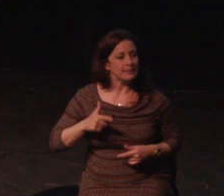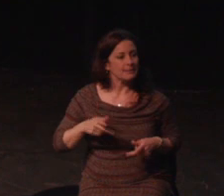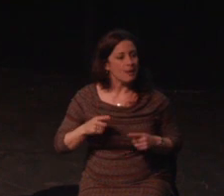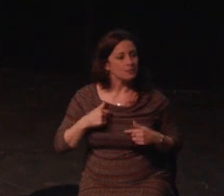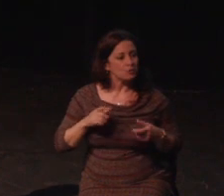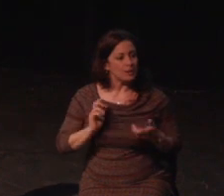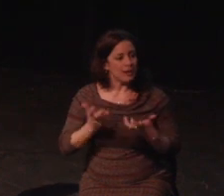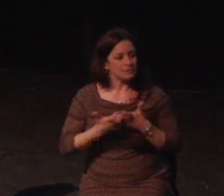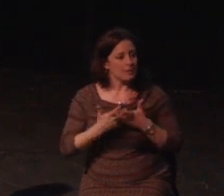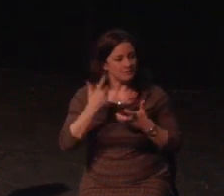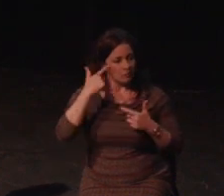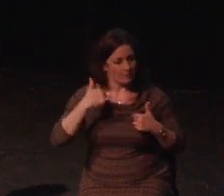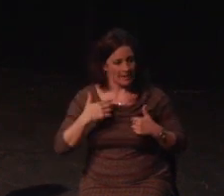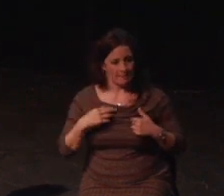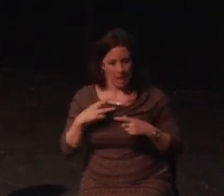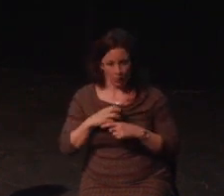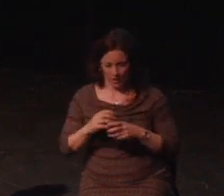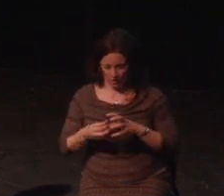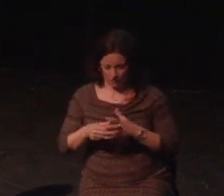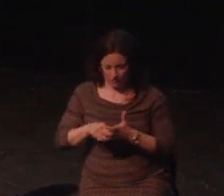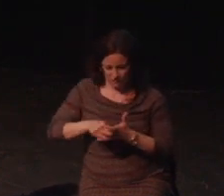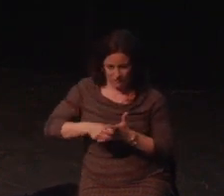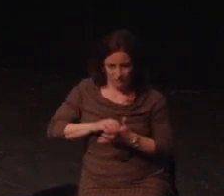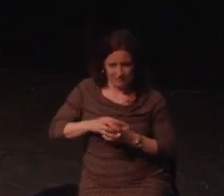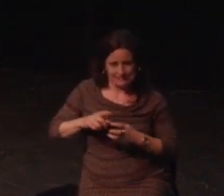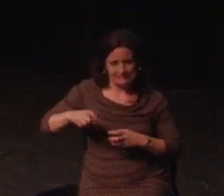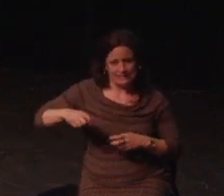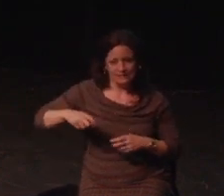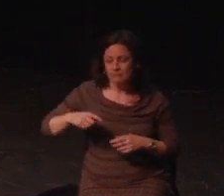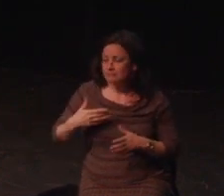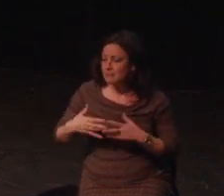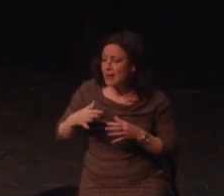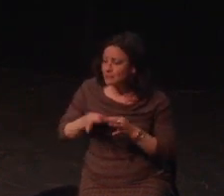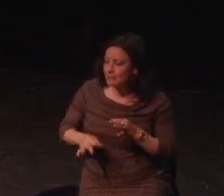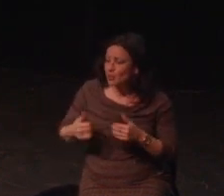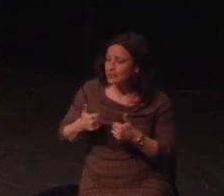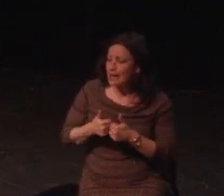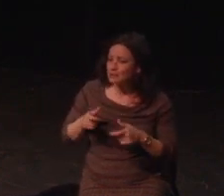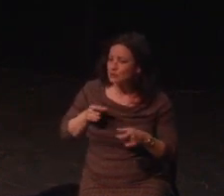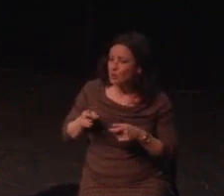Not only are there many different types of disabilities, they also interact. Working in accessibility advocacy, I know firsthand the needs of the community can seem overwhelming.